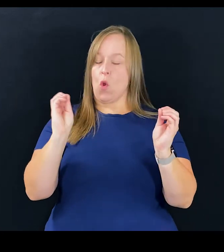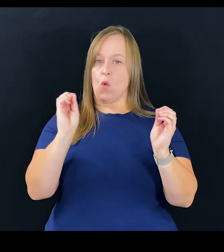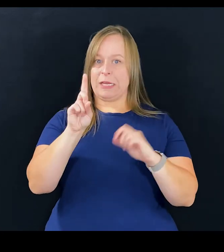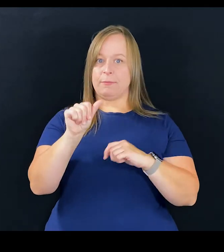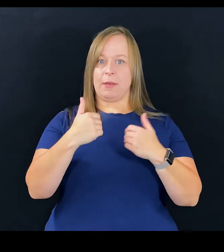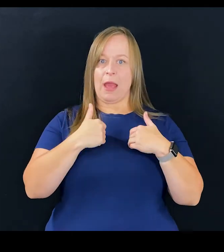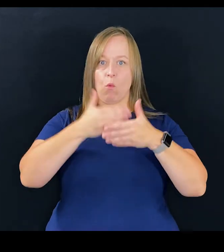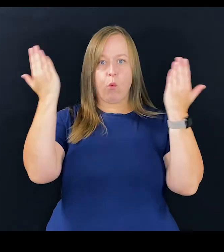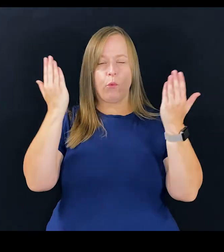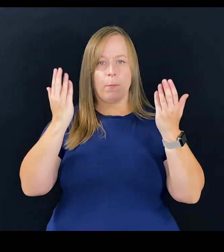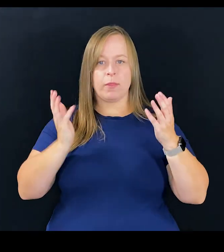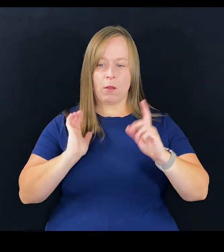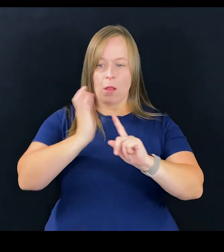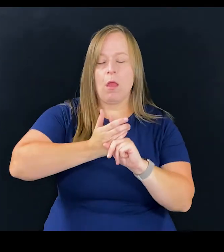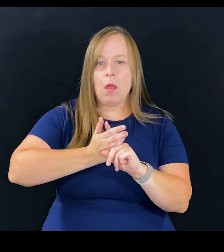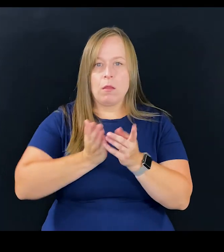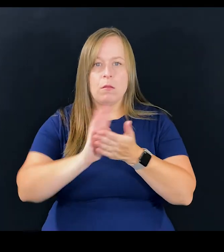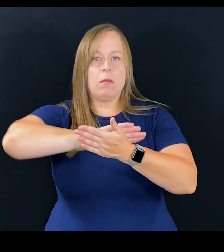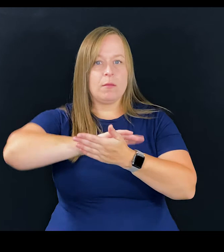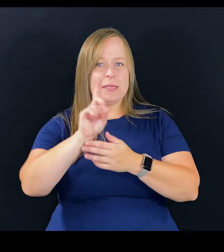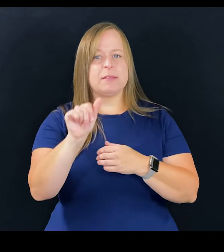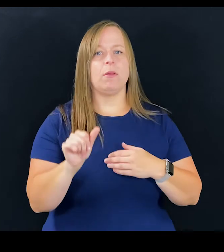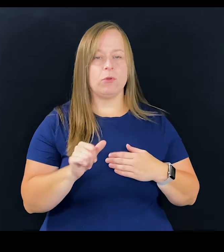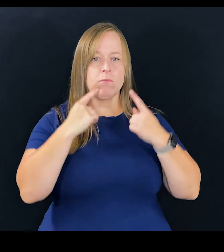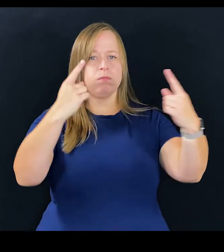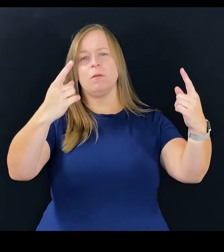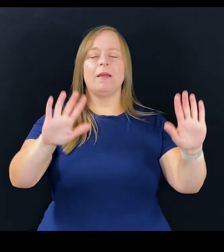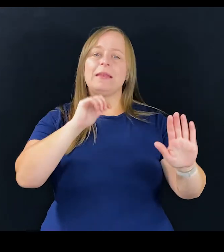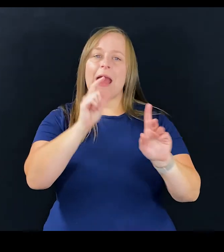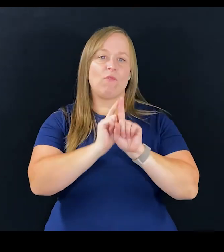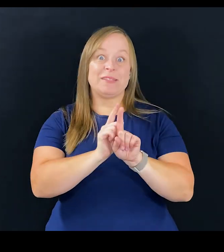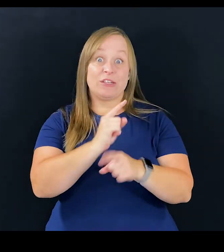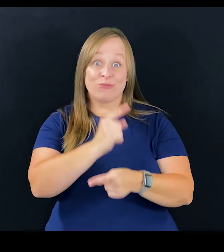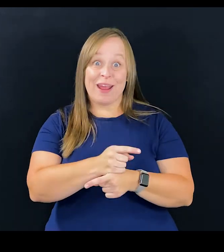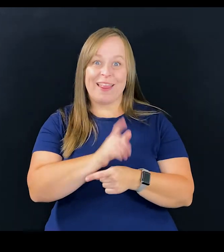a disability is playing someone with a disability. And that certainly is not representation,